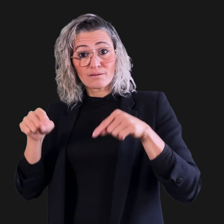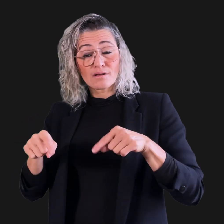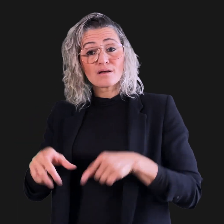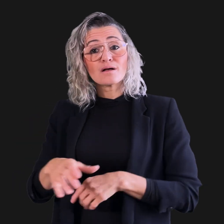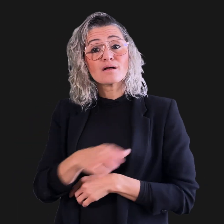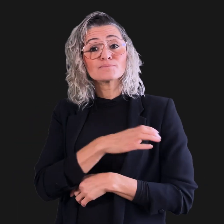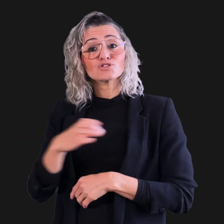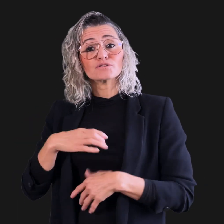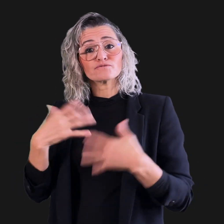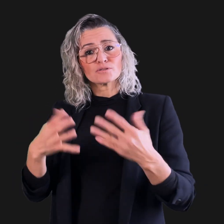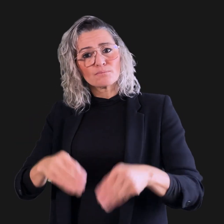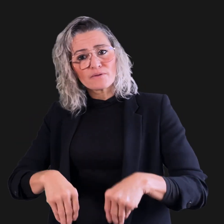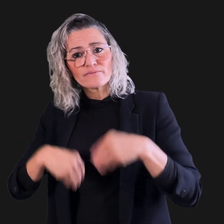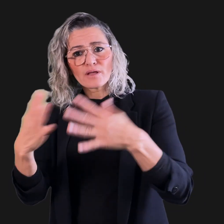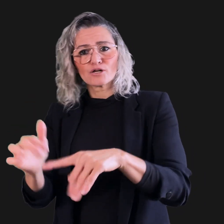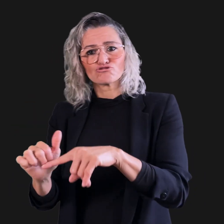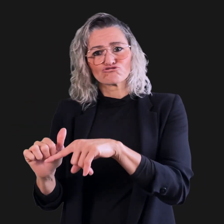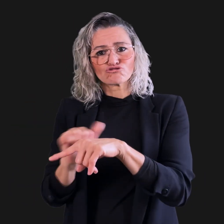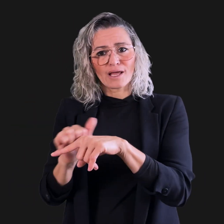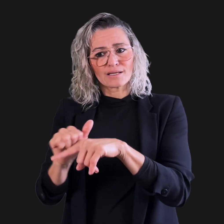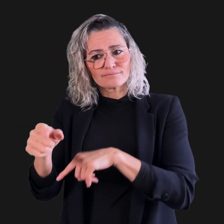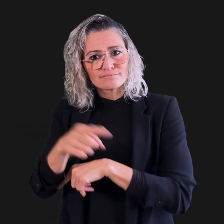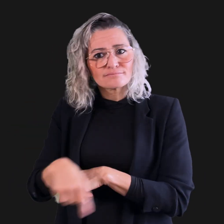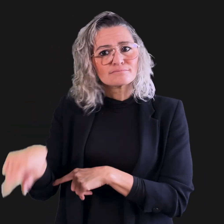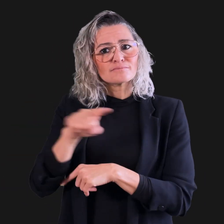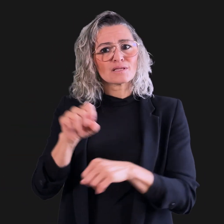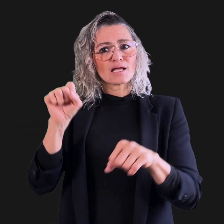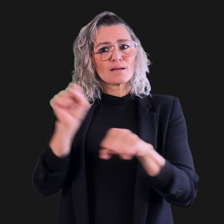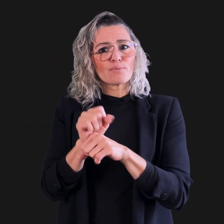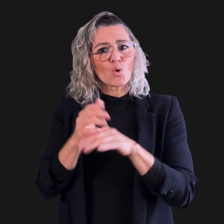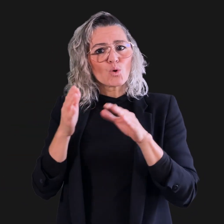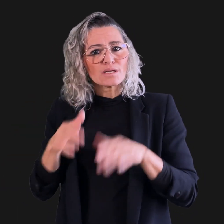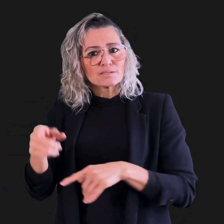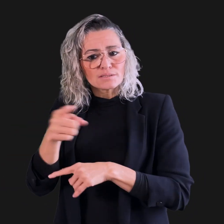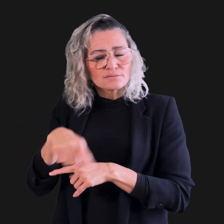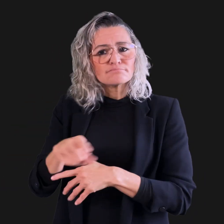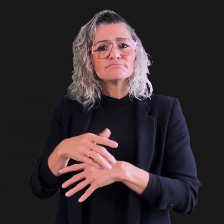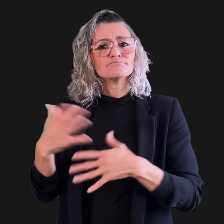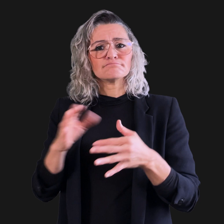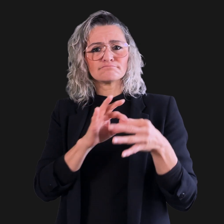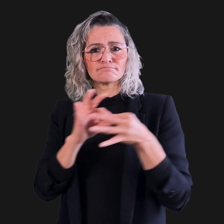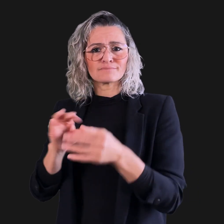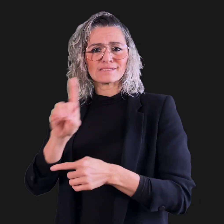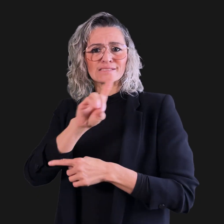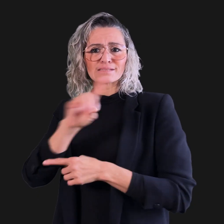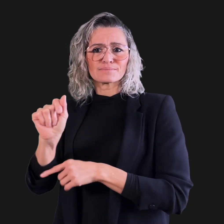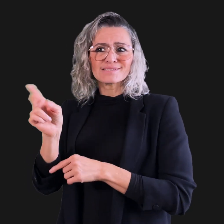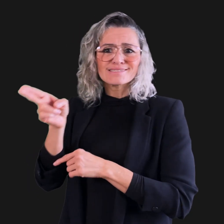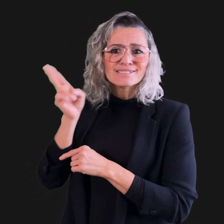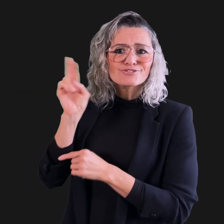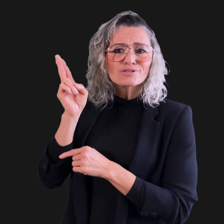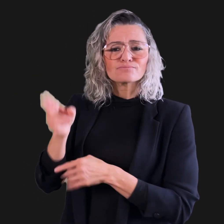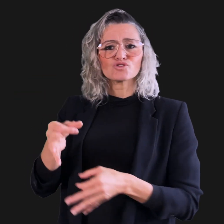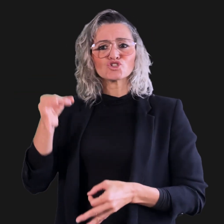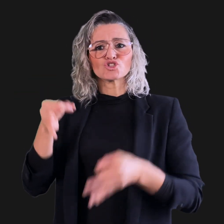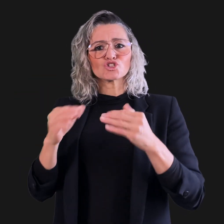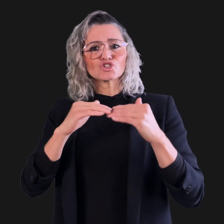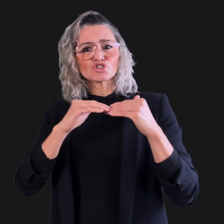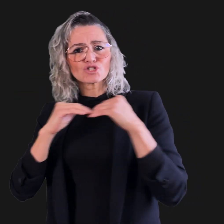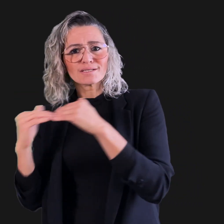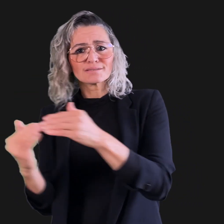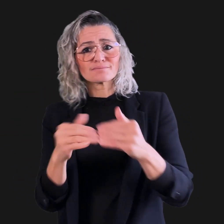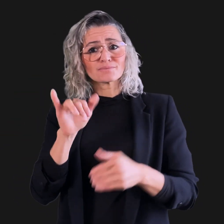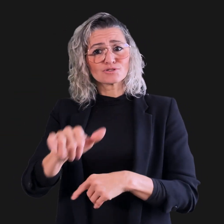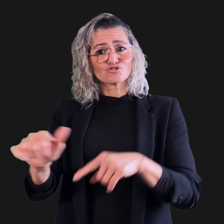the Commission delivered training to its employees on disability history and justice.